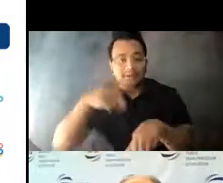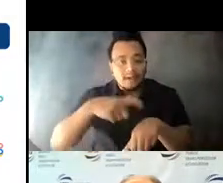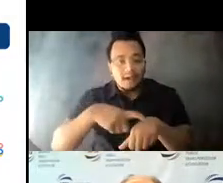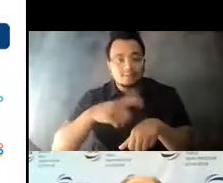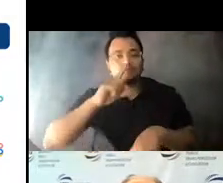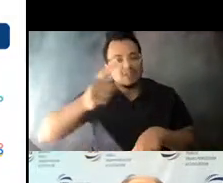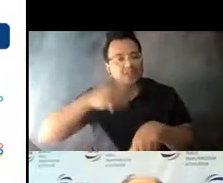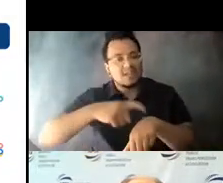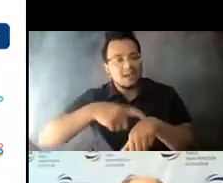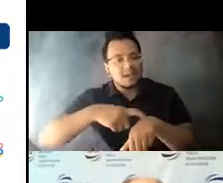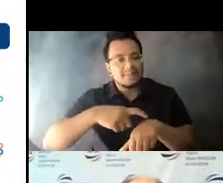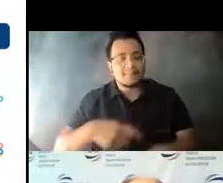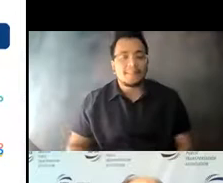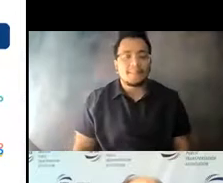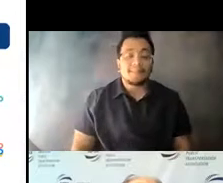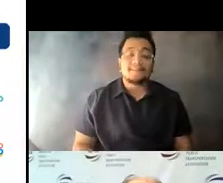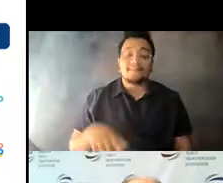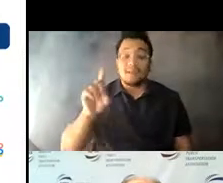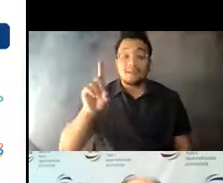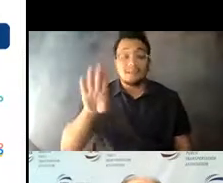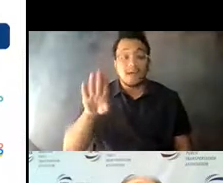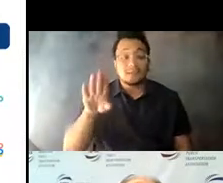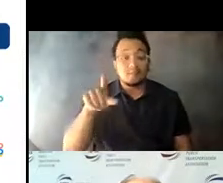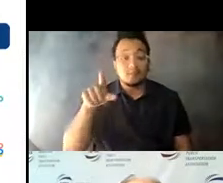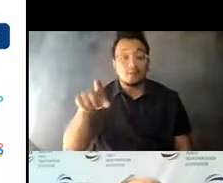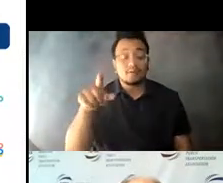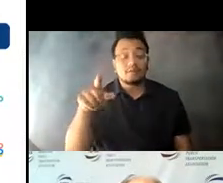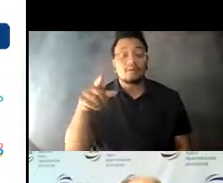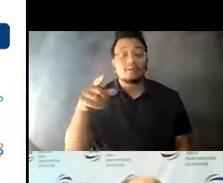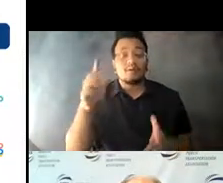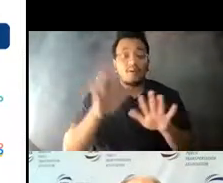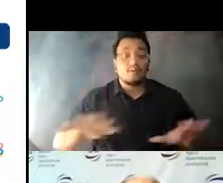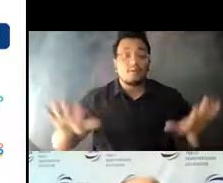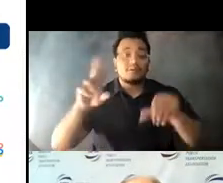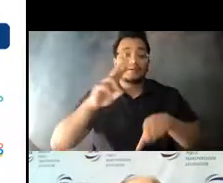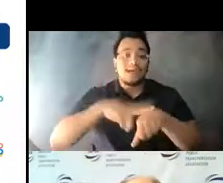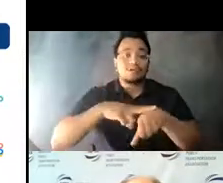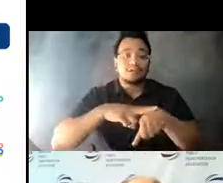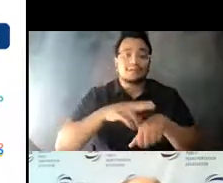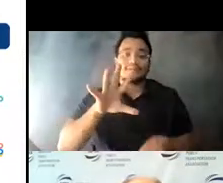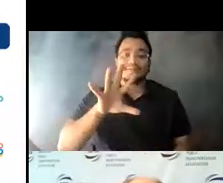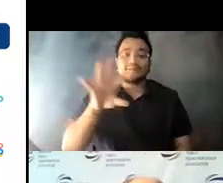14:11:53 According to the dashboard, current ridership nationally is at 54% of what it